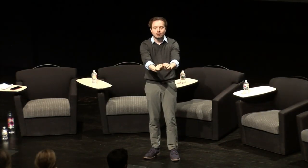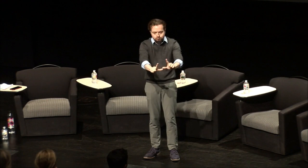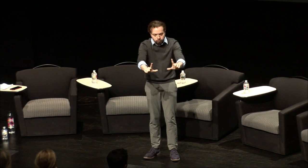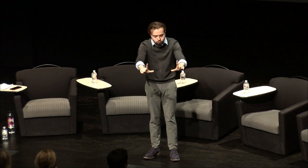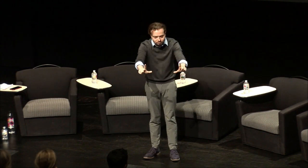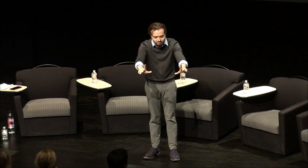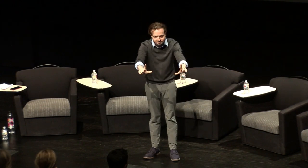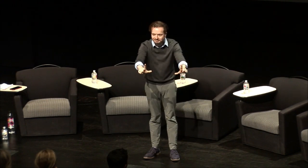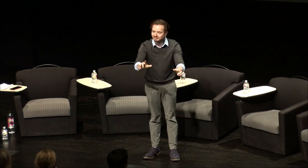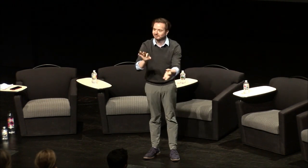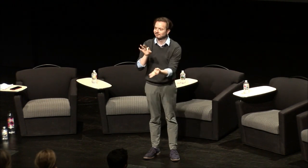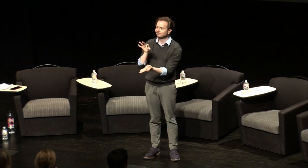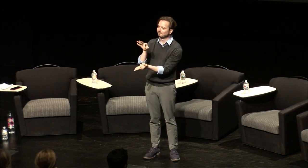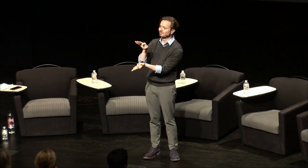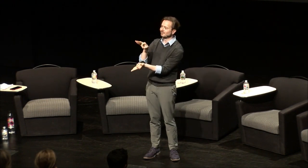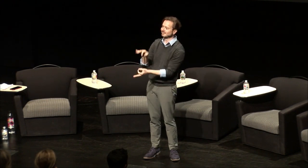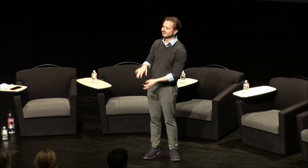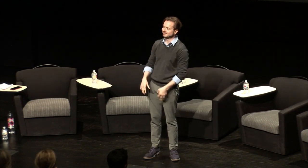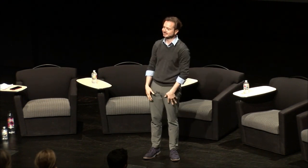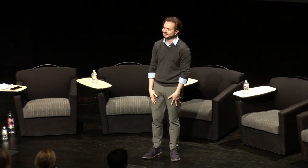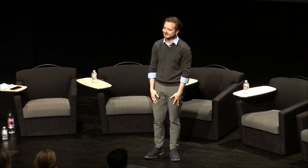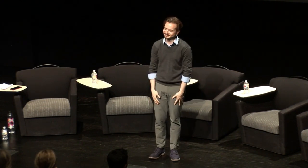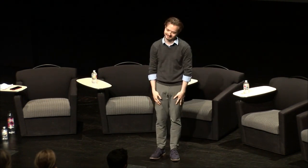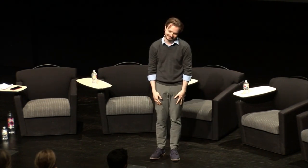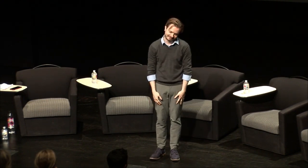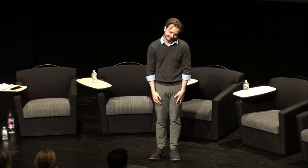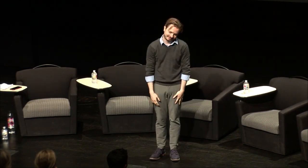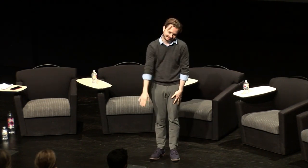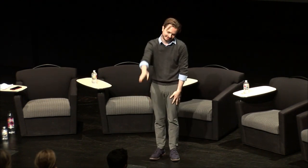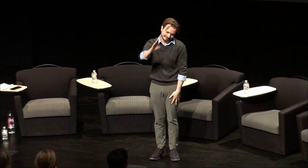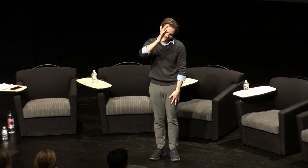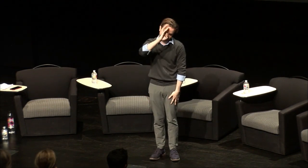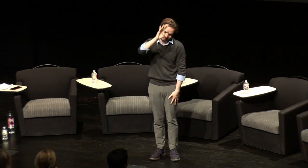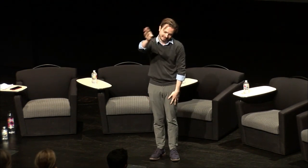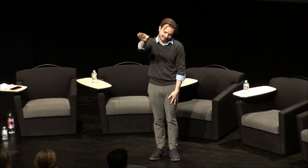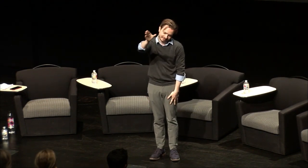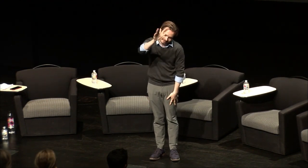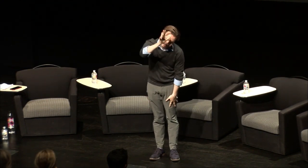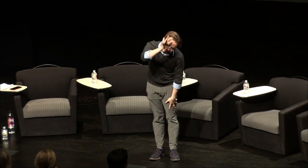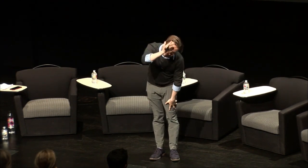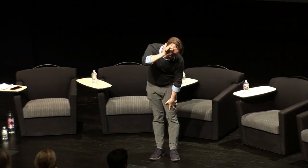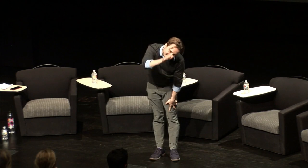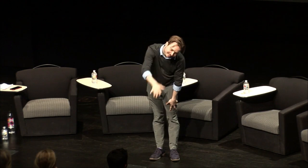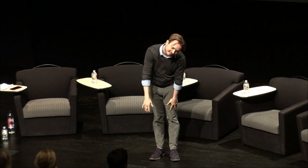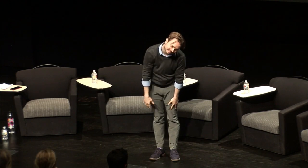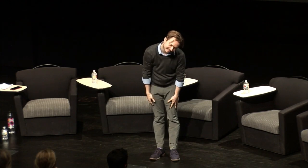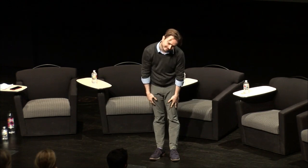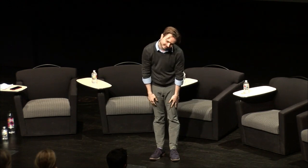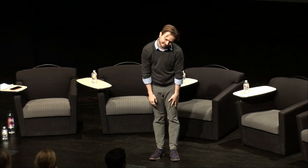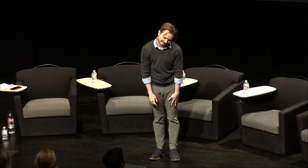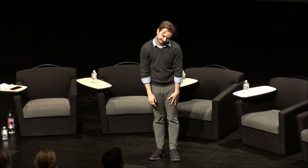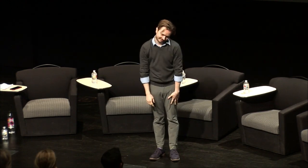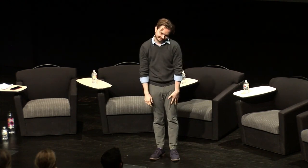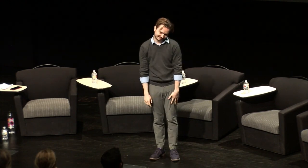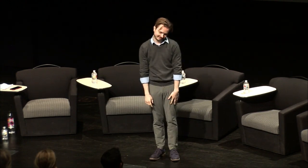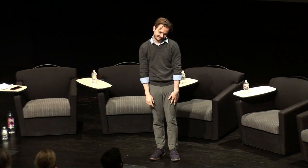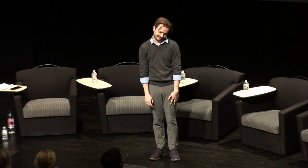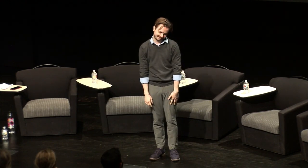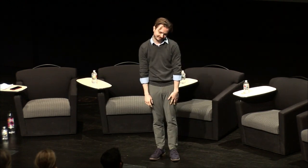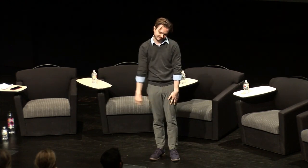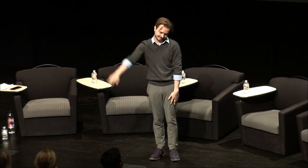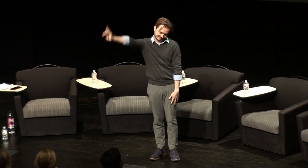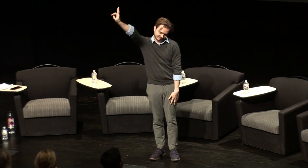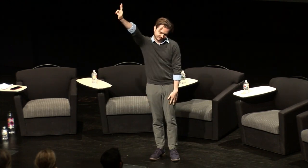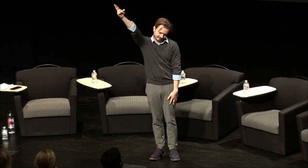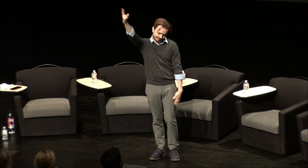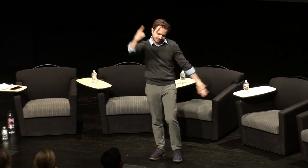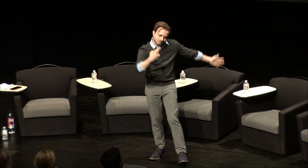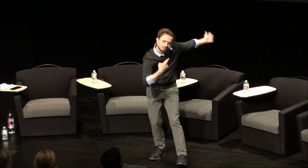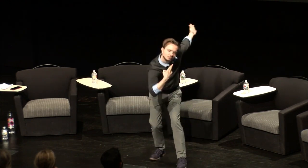people for a while until I found what I was looking for I said hello dad ro-ro